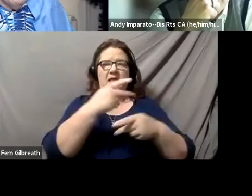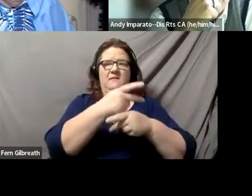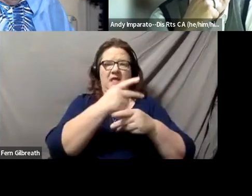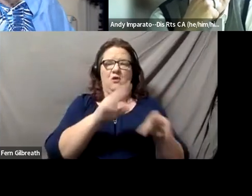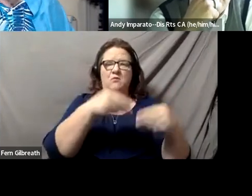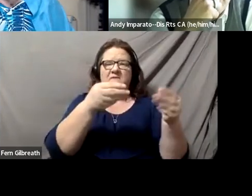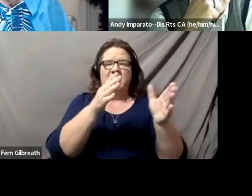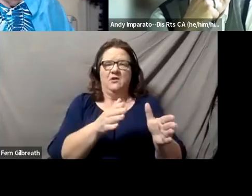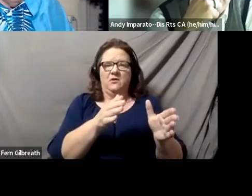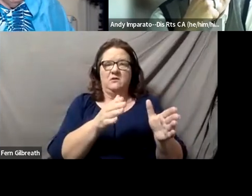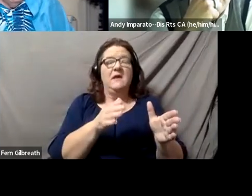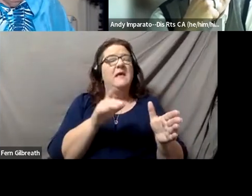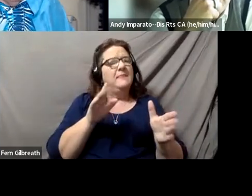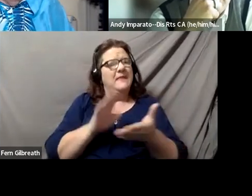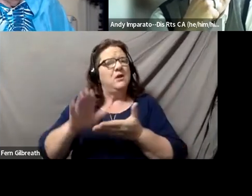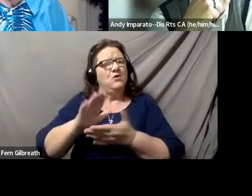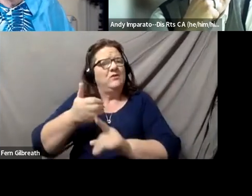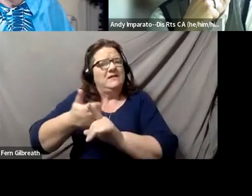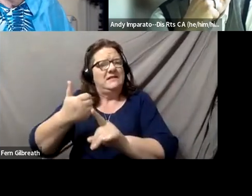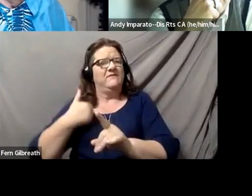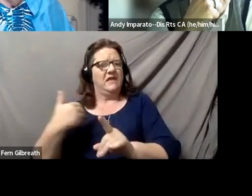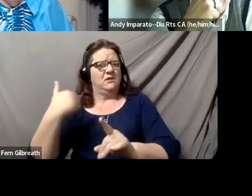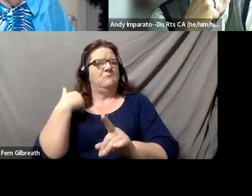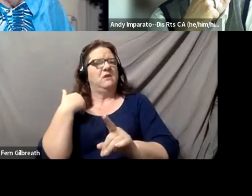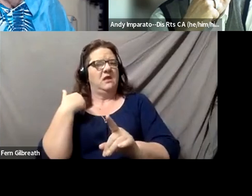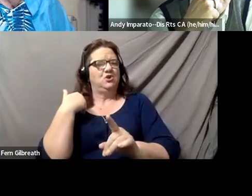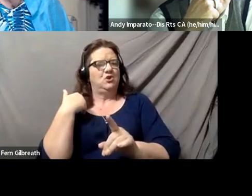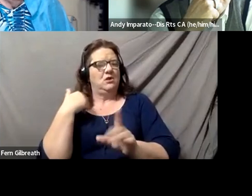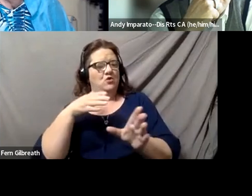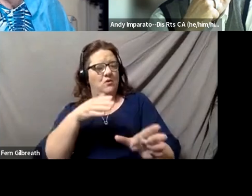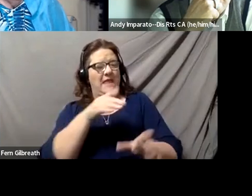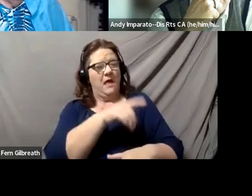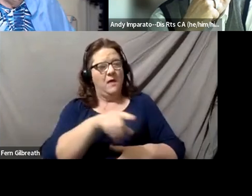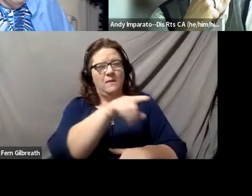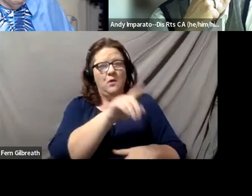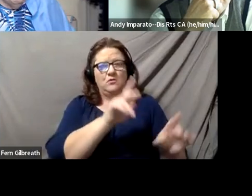have an obligation to allow the people they are training to work in the field,